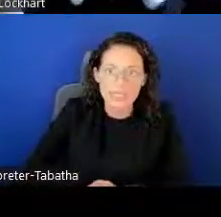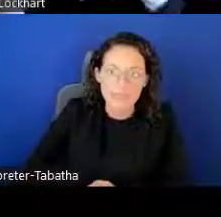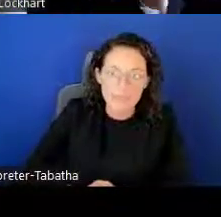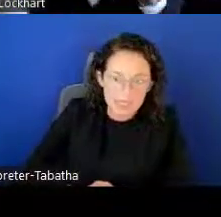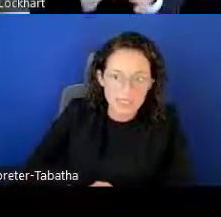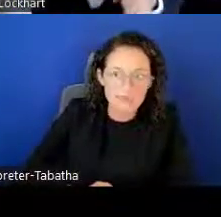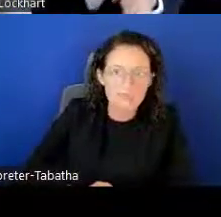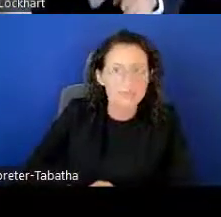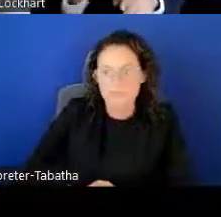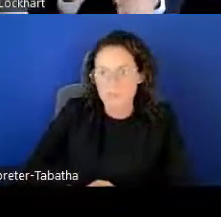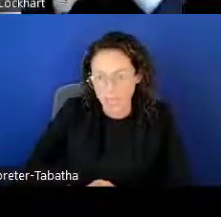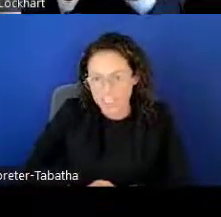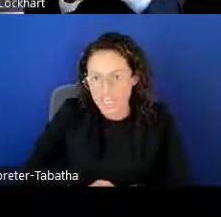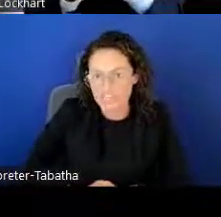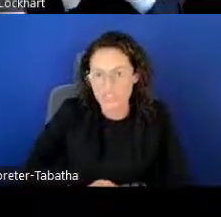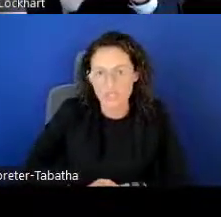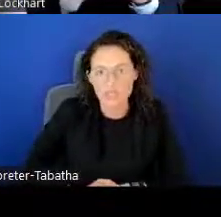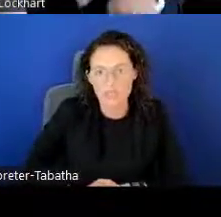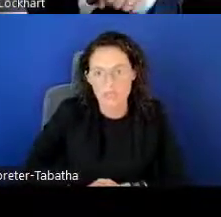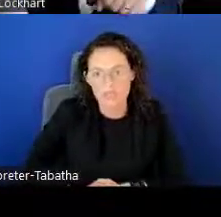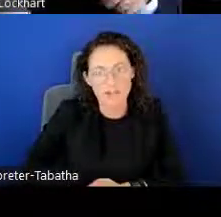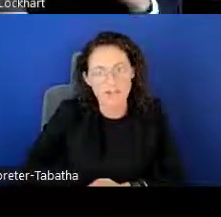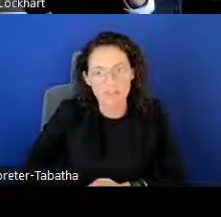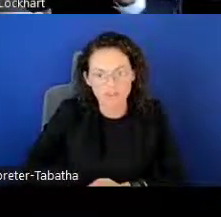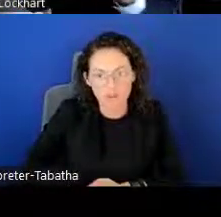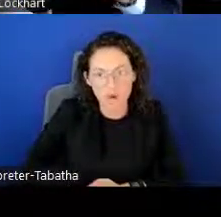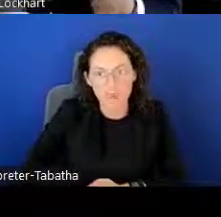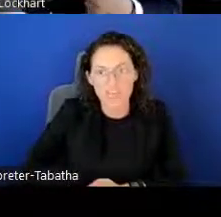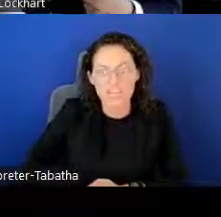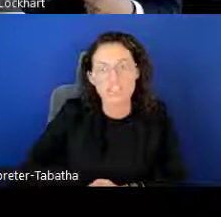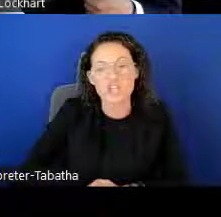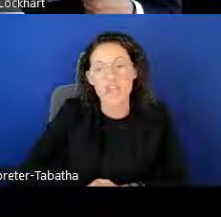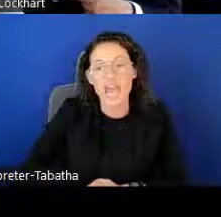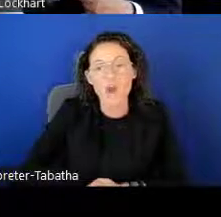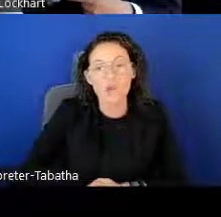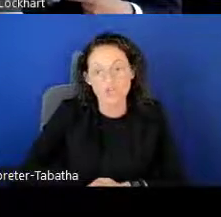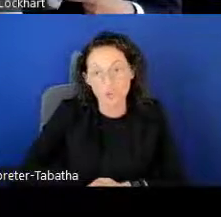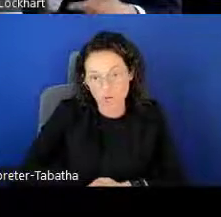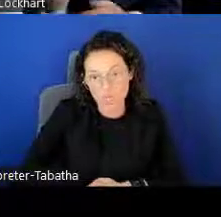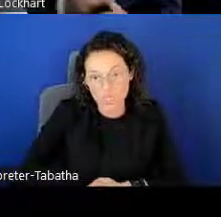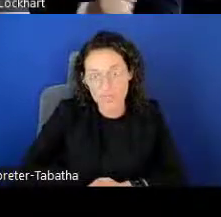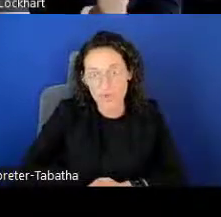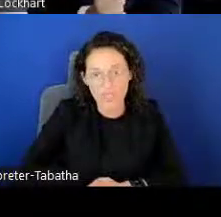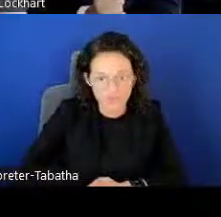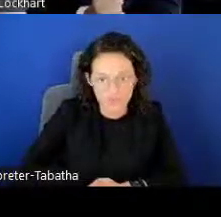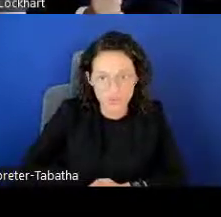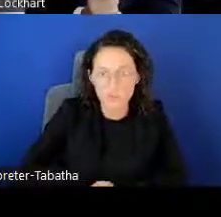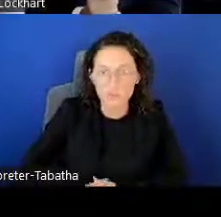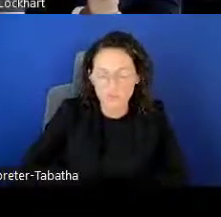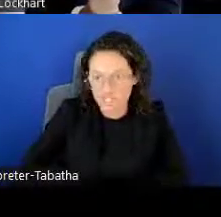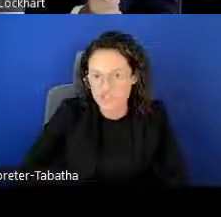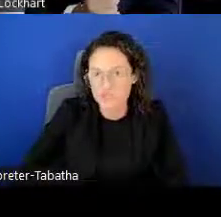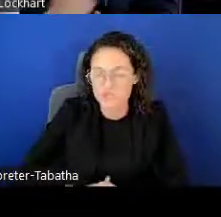committed application that you submit, very thorough. And show that how your work is going to contribute